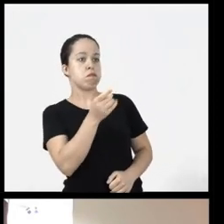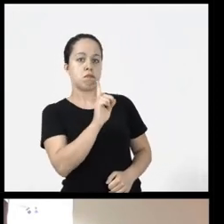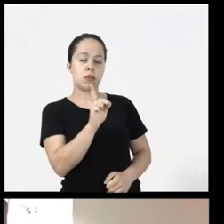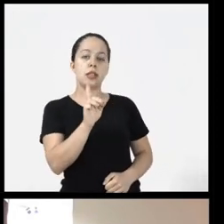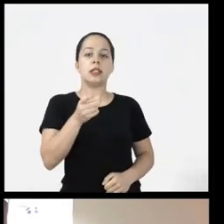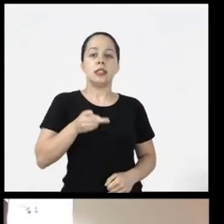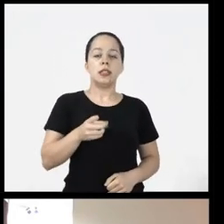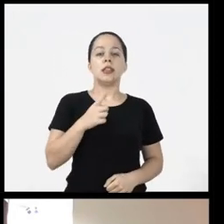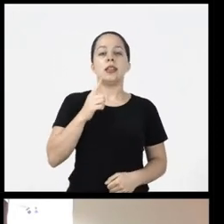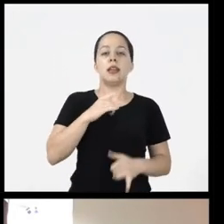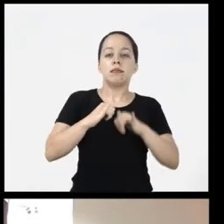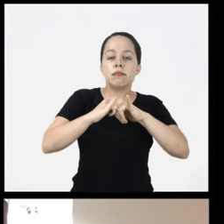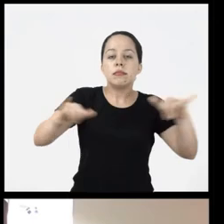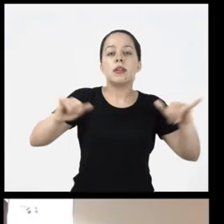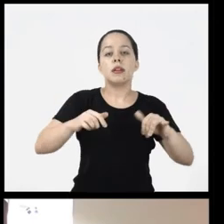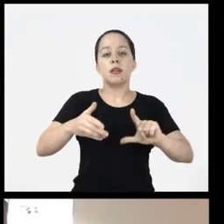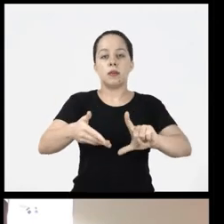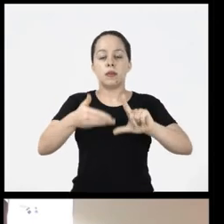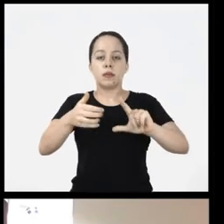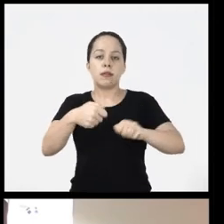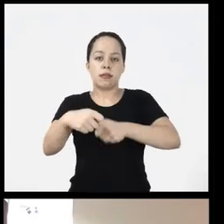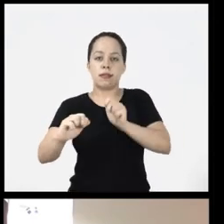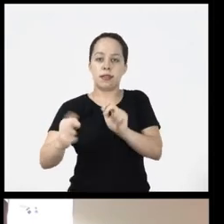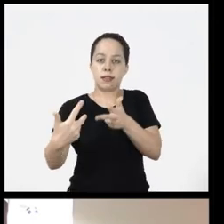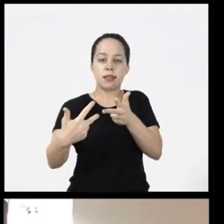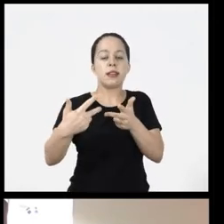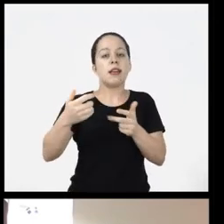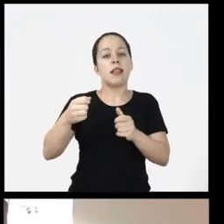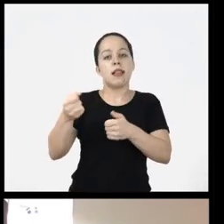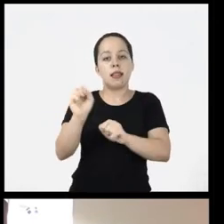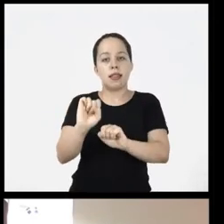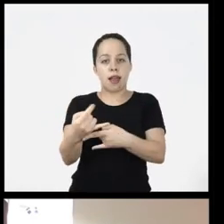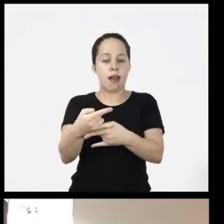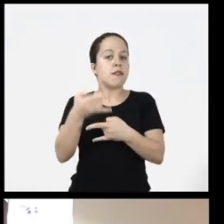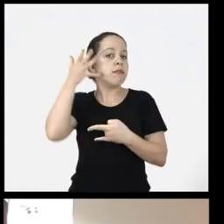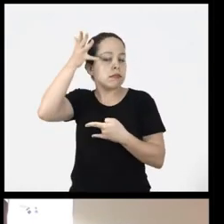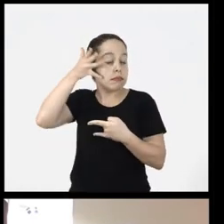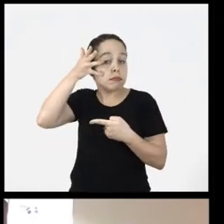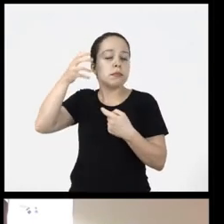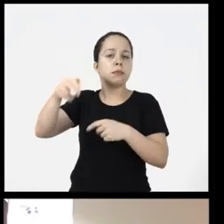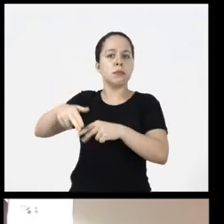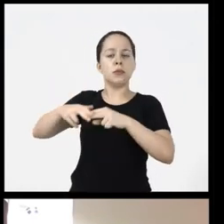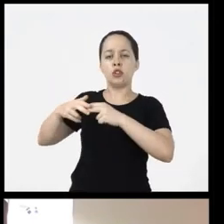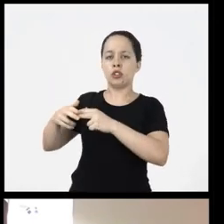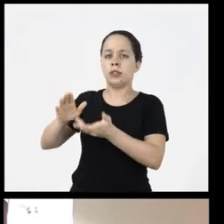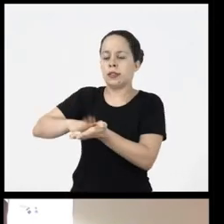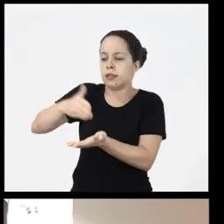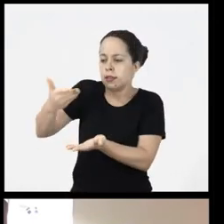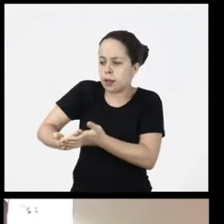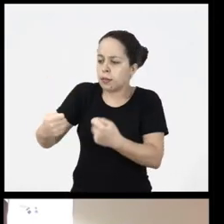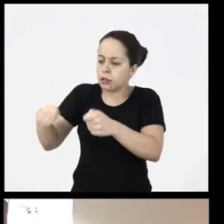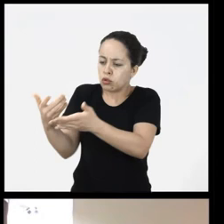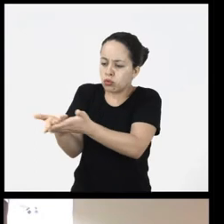right that is spoken on the web conf na Live na palestr a then they need to instrumentalize in